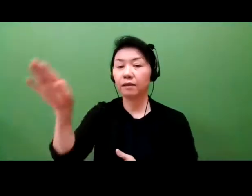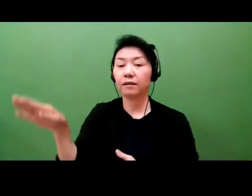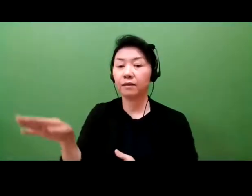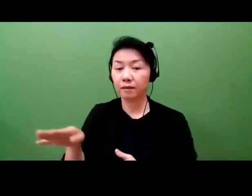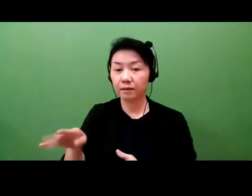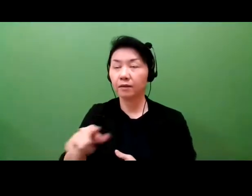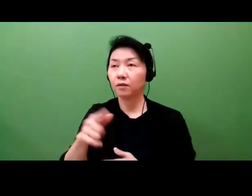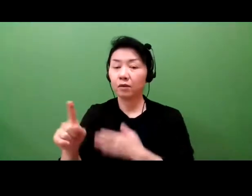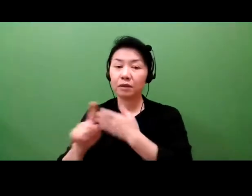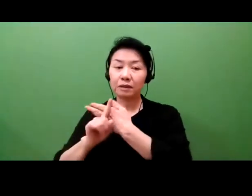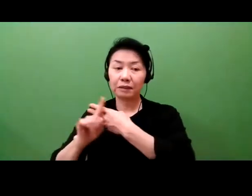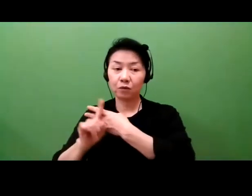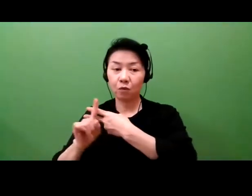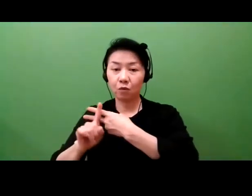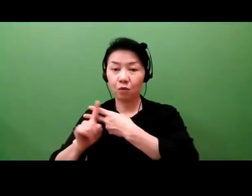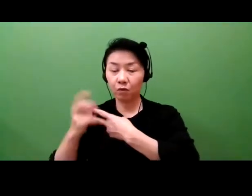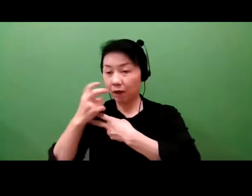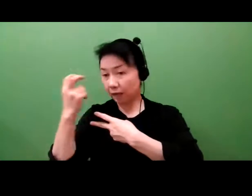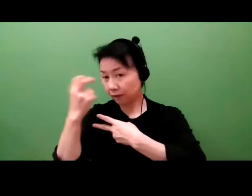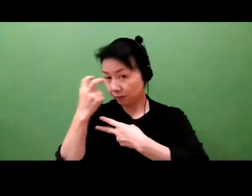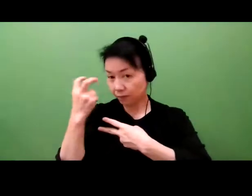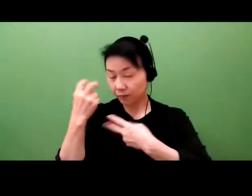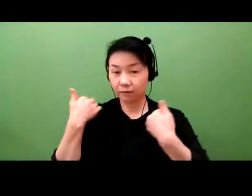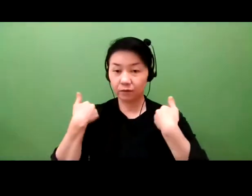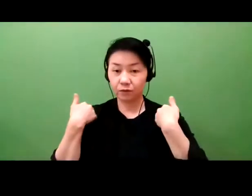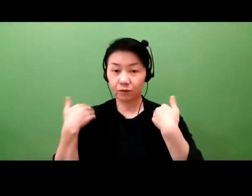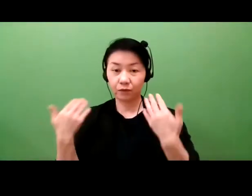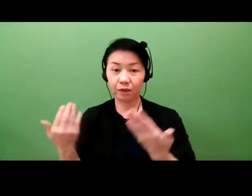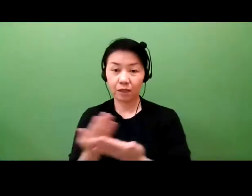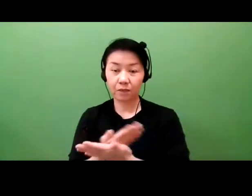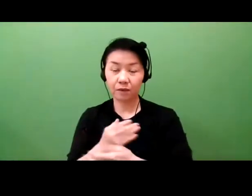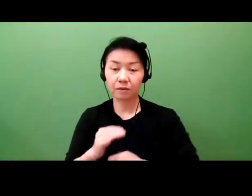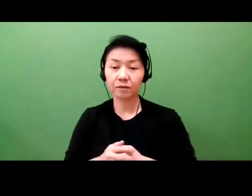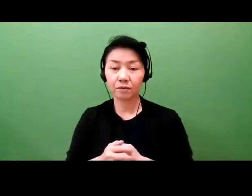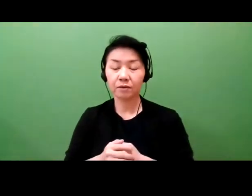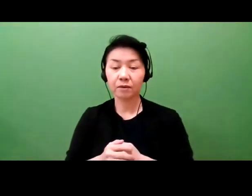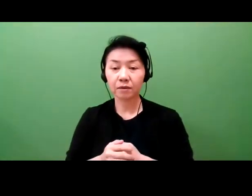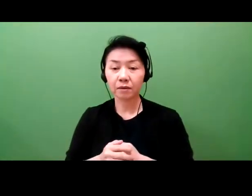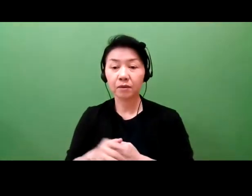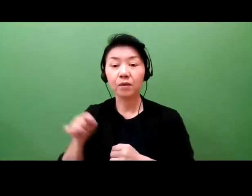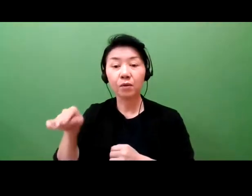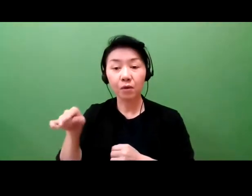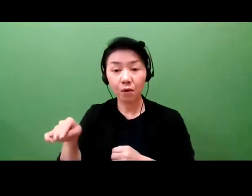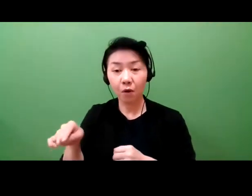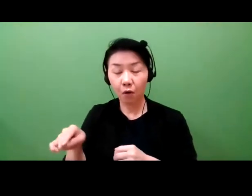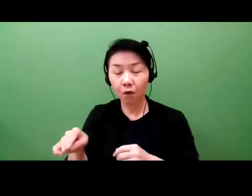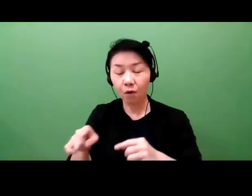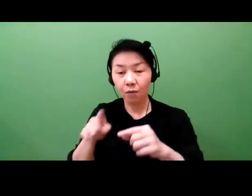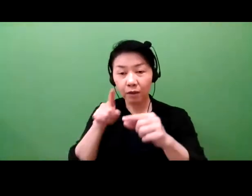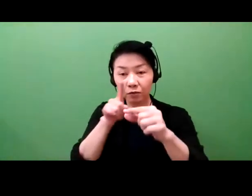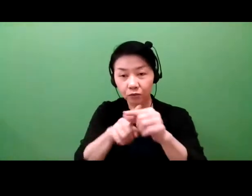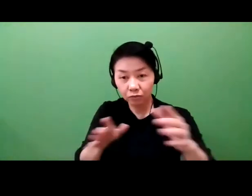how to intervene in that process. So an example I often use is researchers discovering